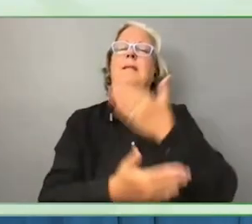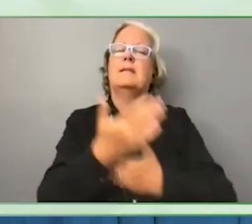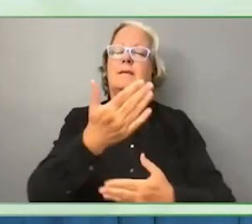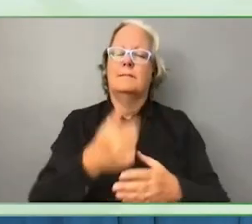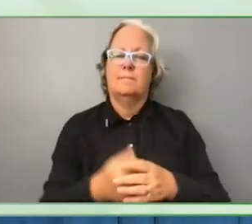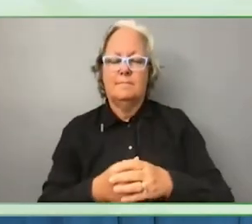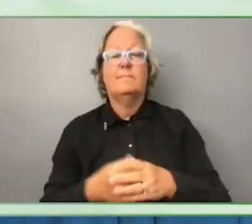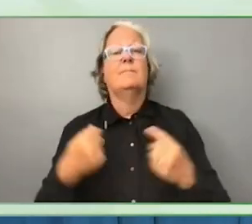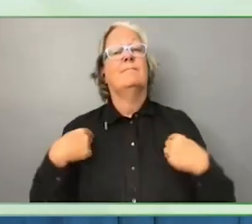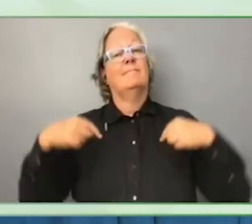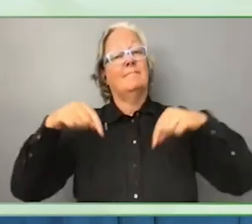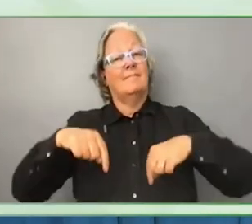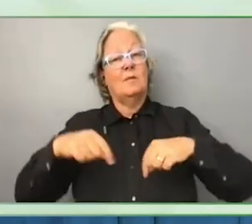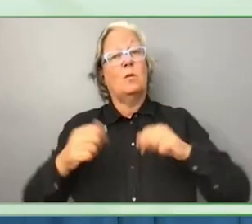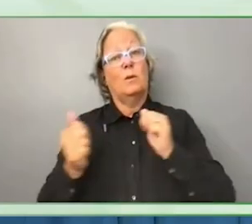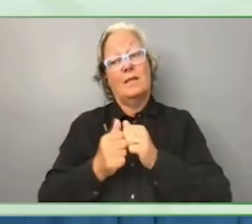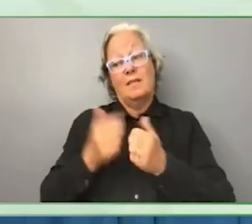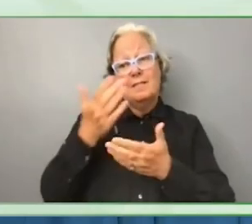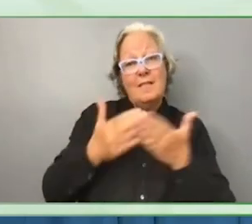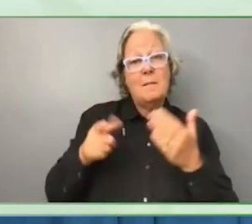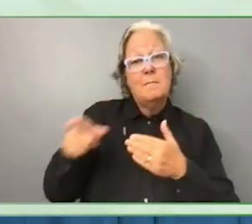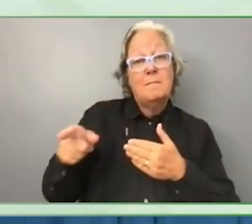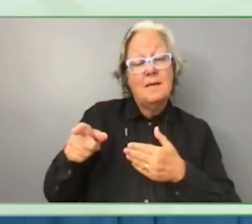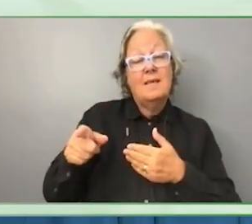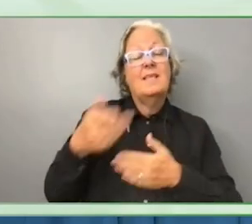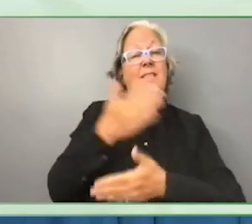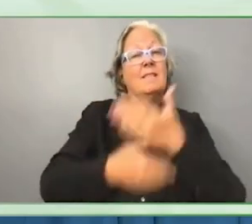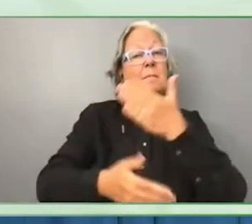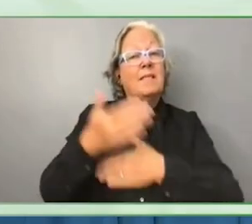members of the disability network, children and youth.